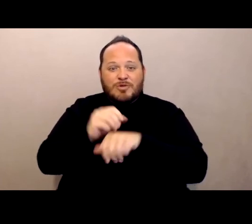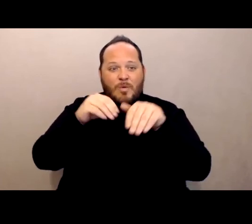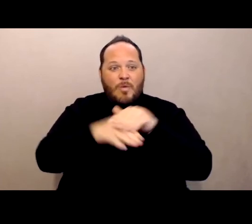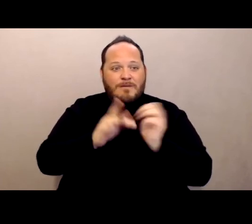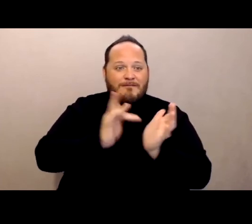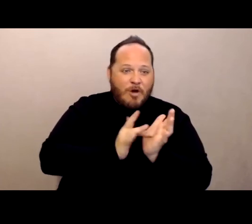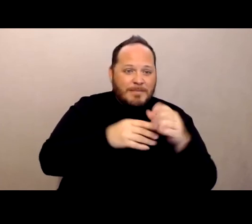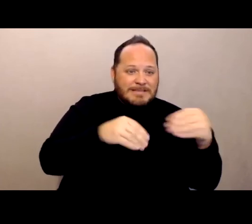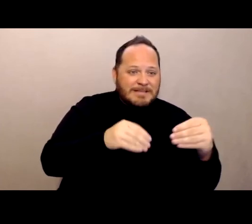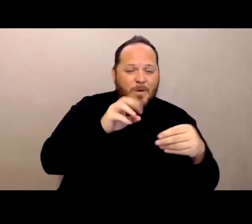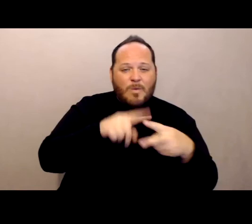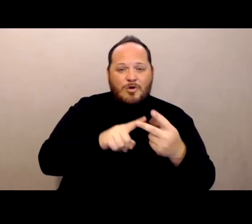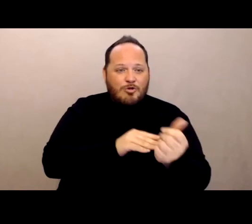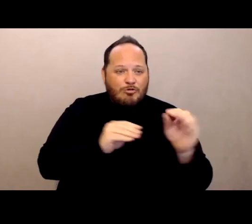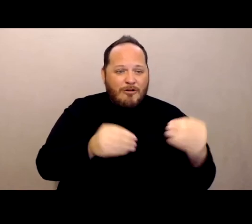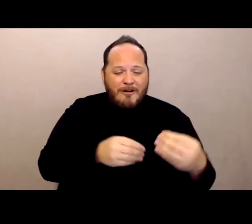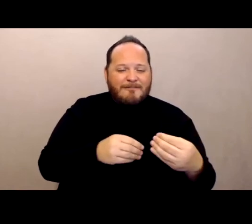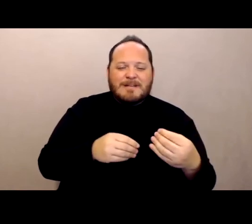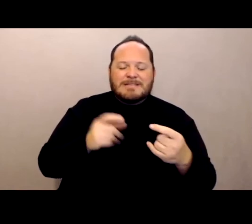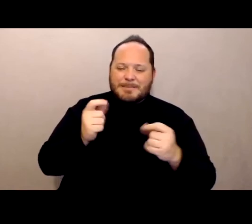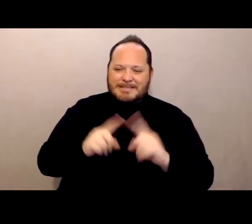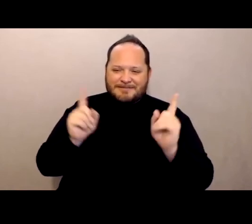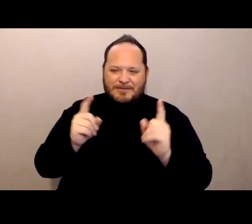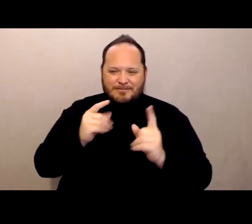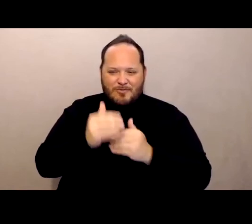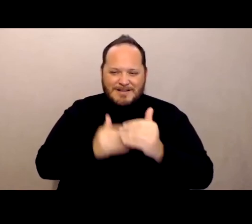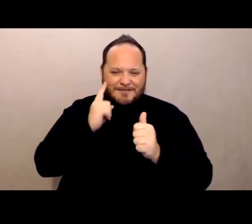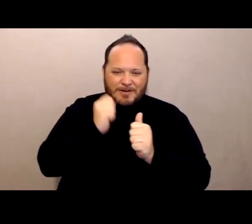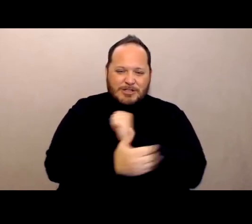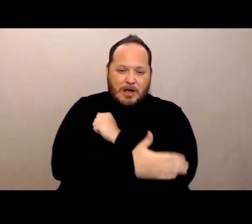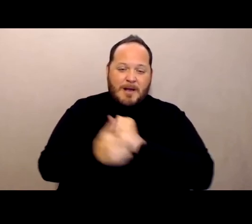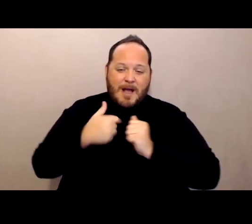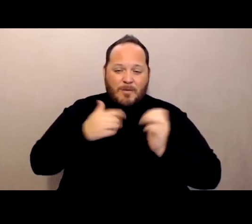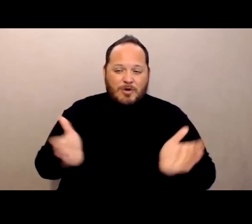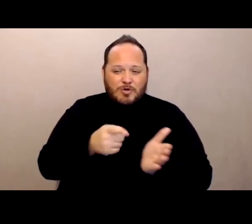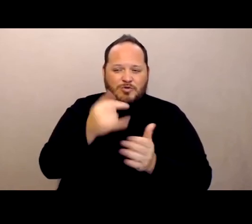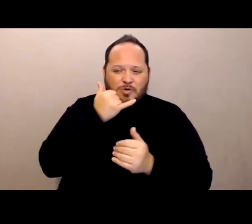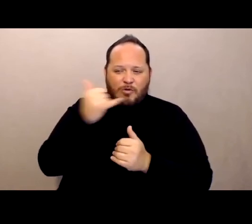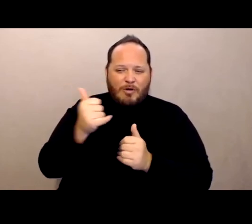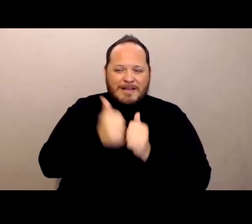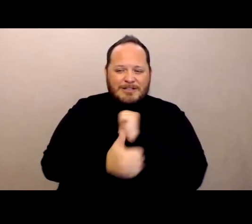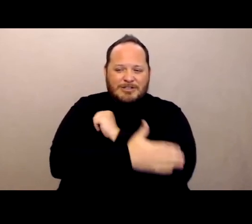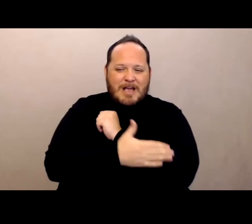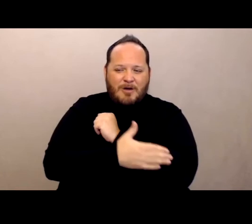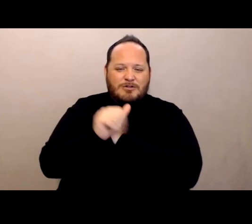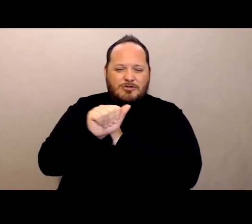So I would probably call the county's AAA service that's the, every County has an area agency on aging,